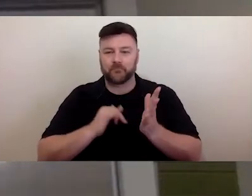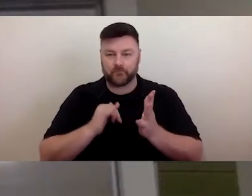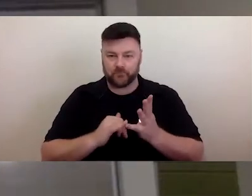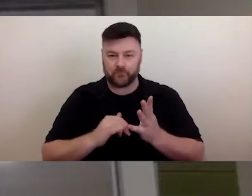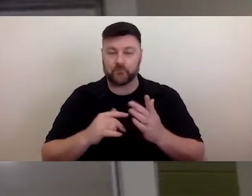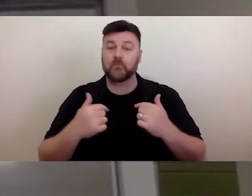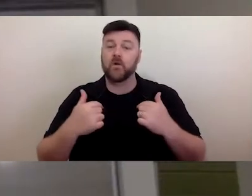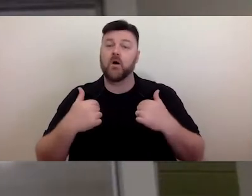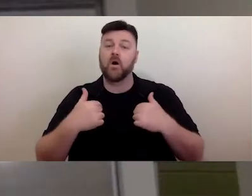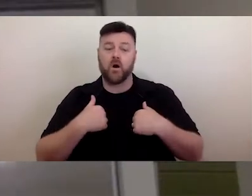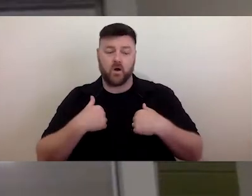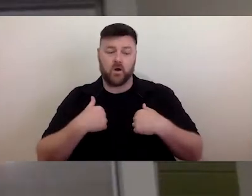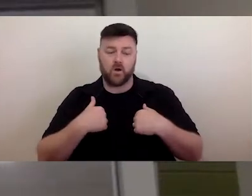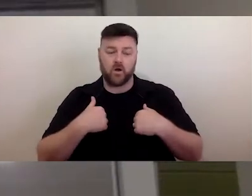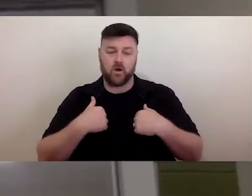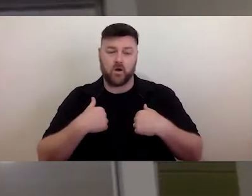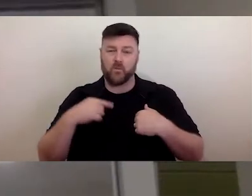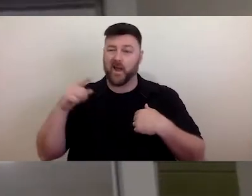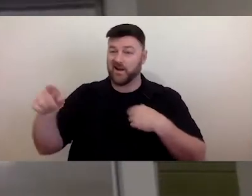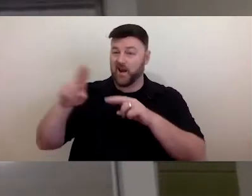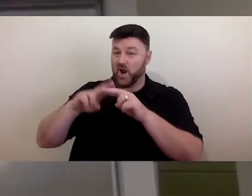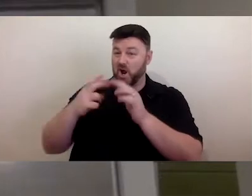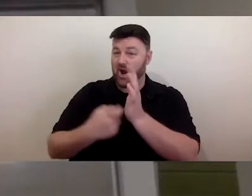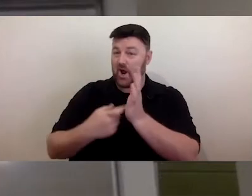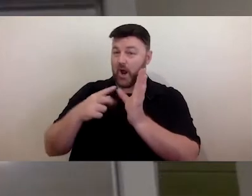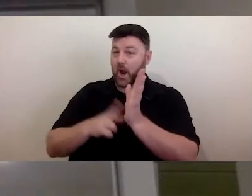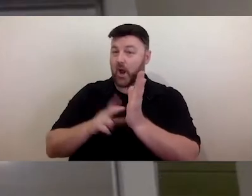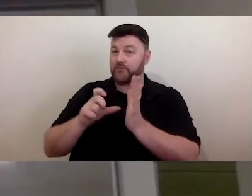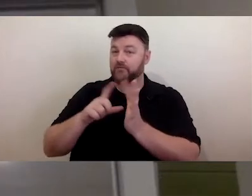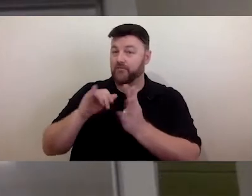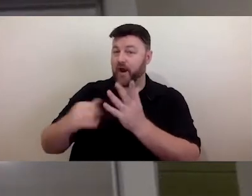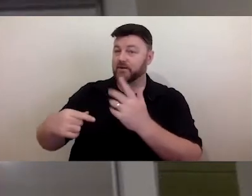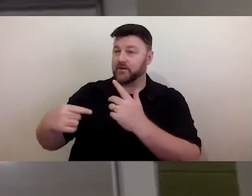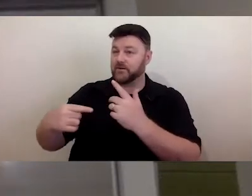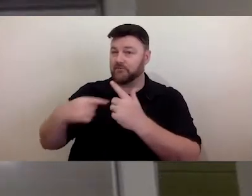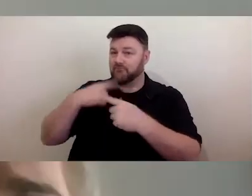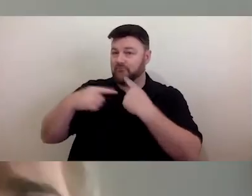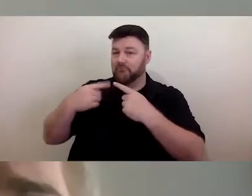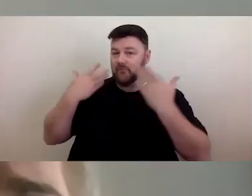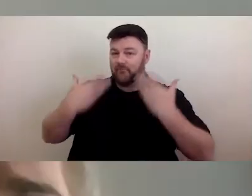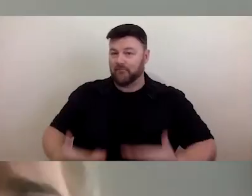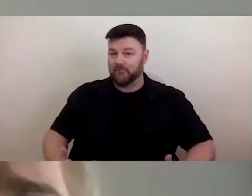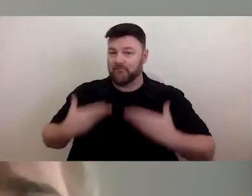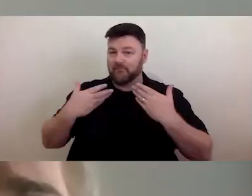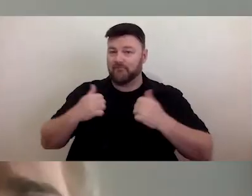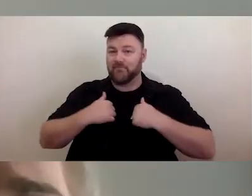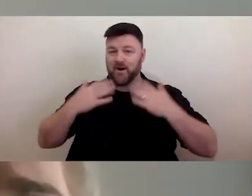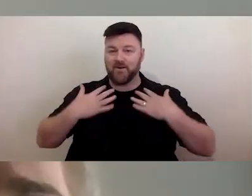think Frances actually did a really good job of describing what I'm like